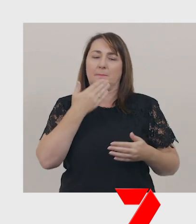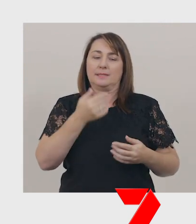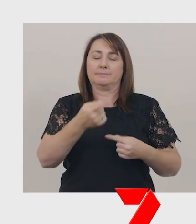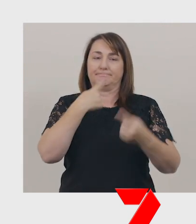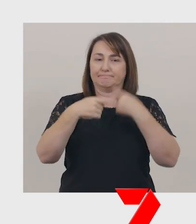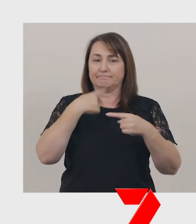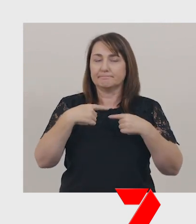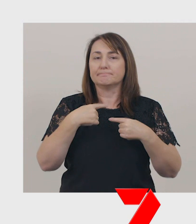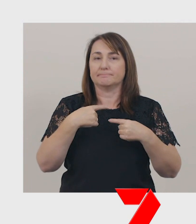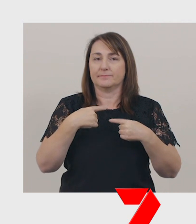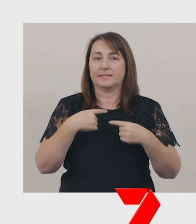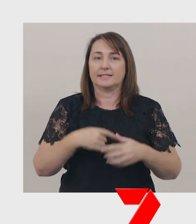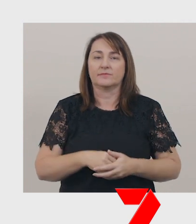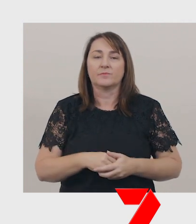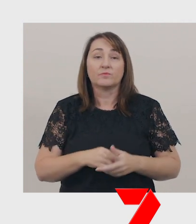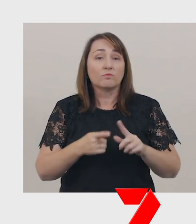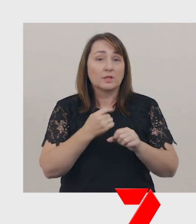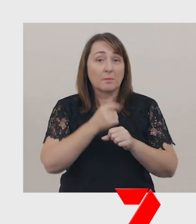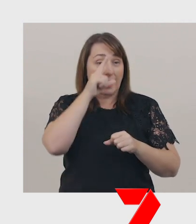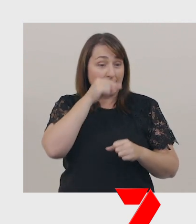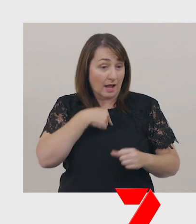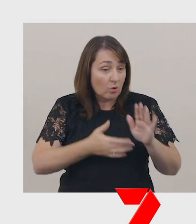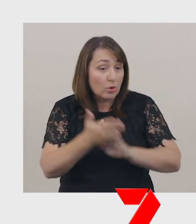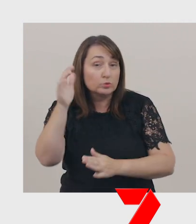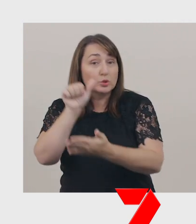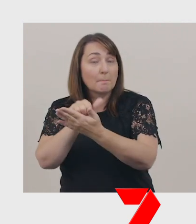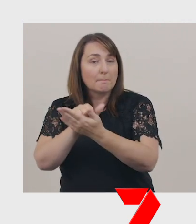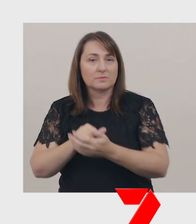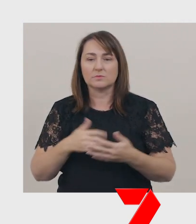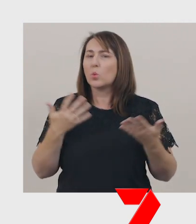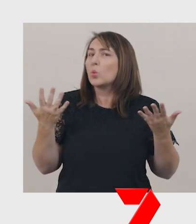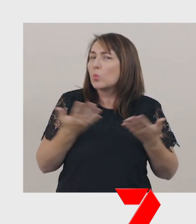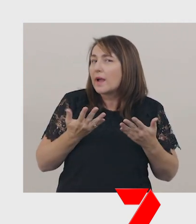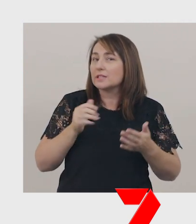For example, "Can I go to the shop?" Or, "Where is the shop?"